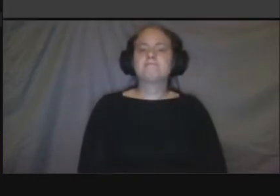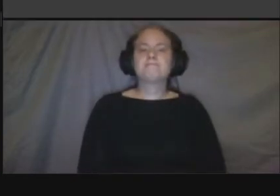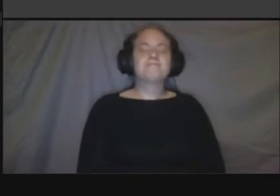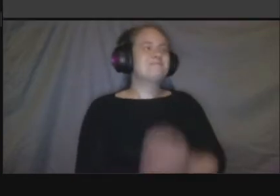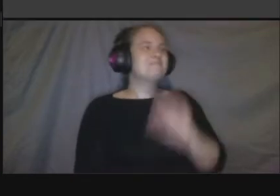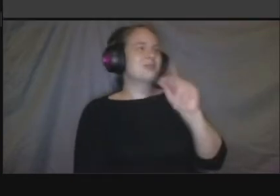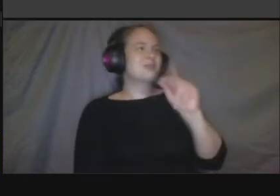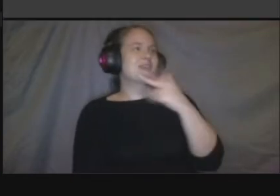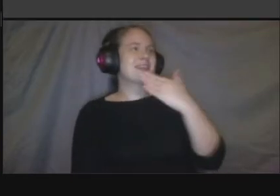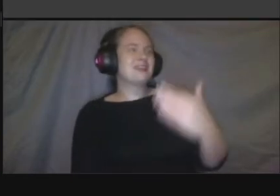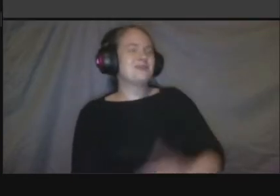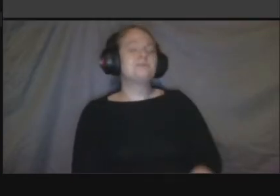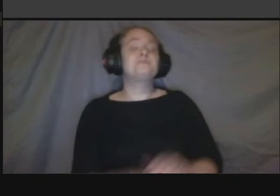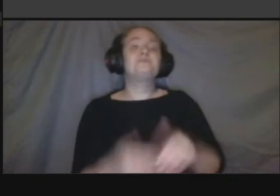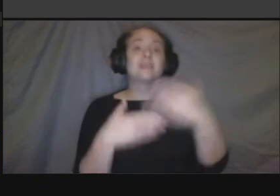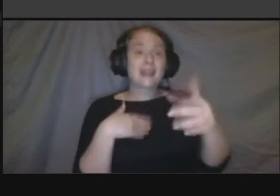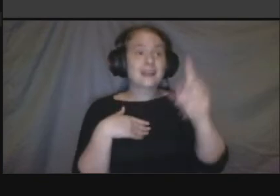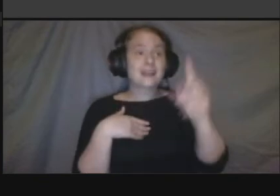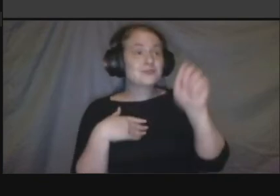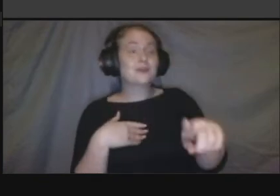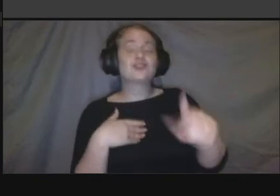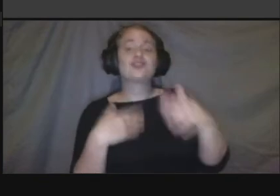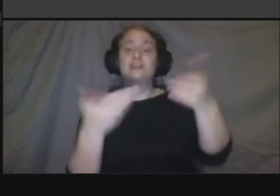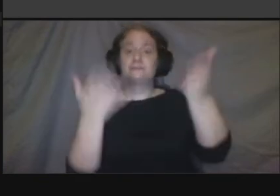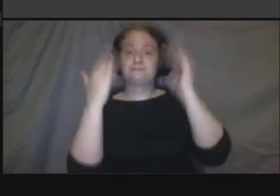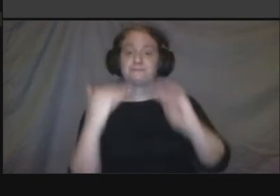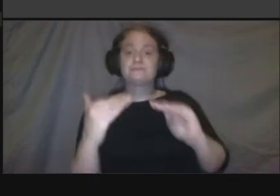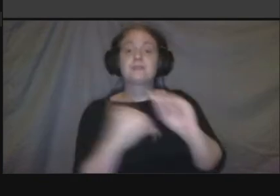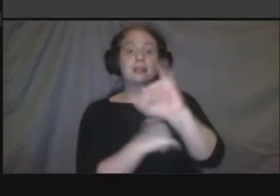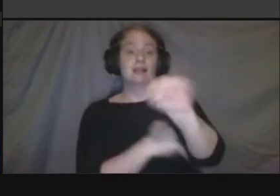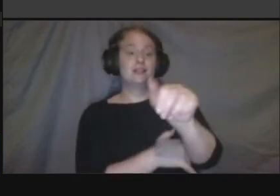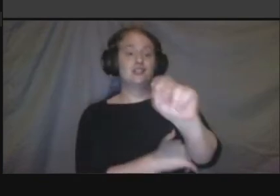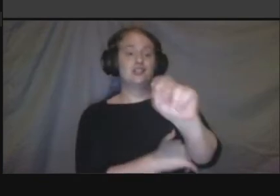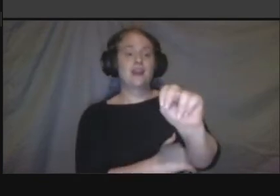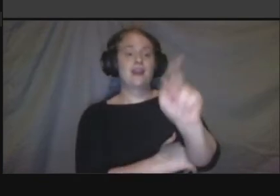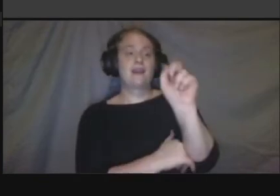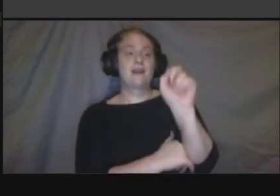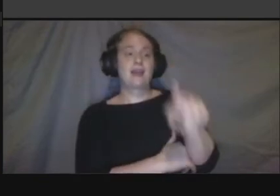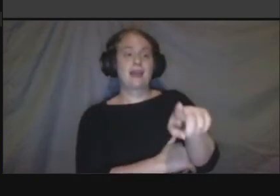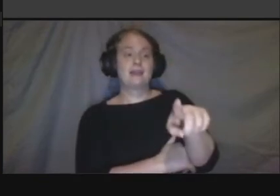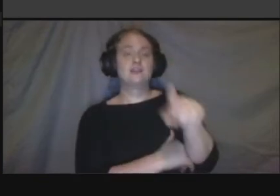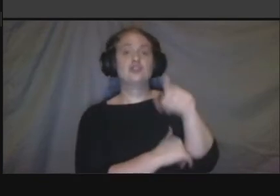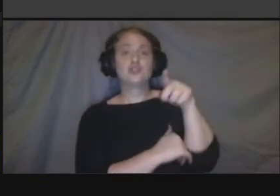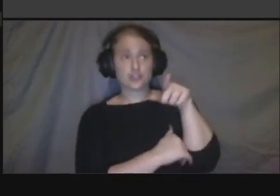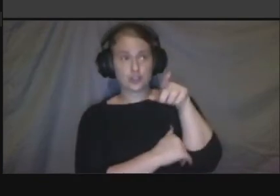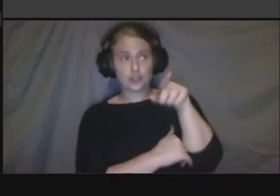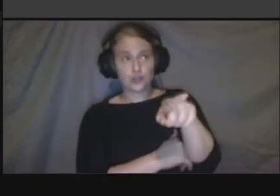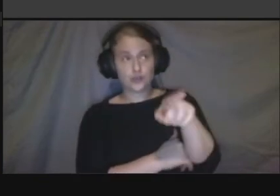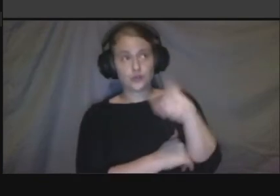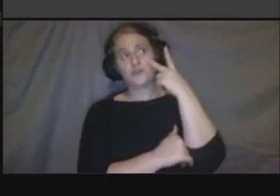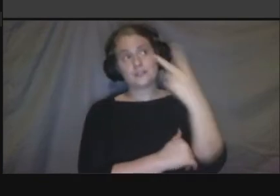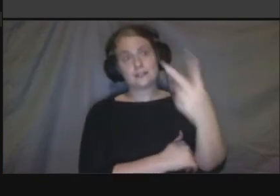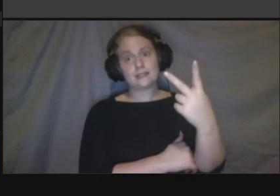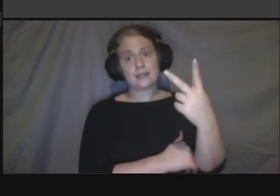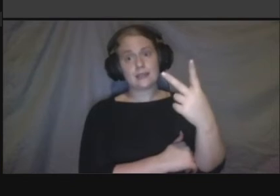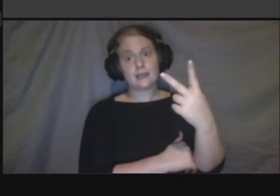is from jan she's asking have you all seen the great public space in crystal city